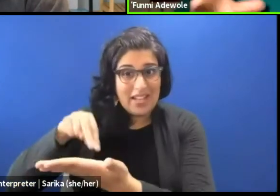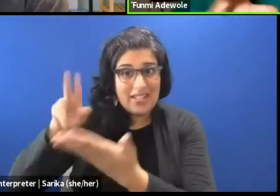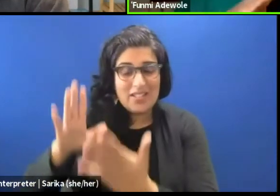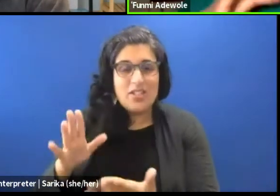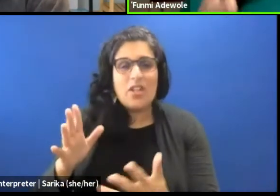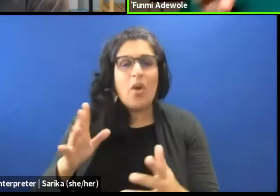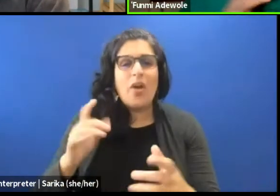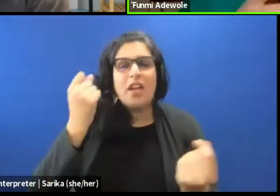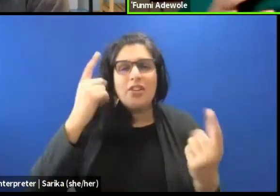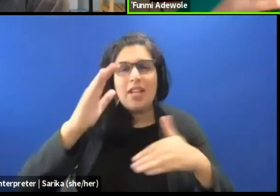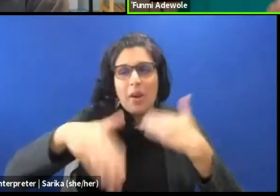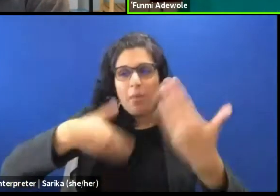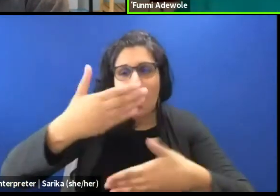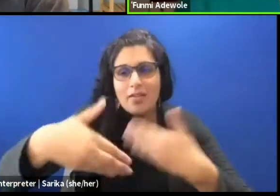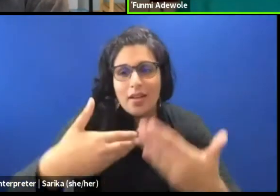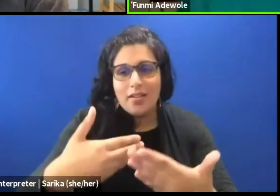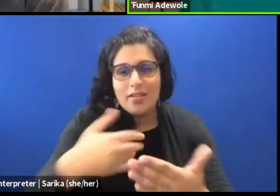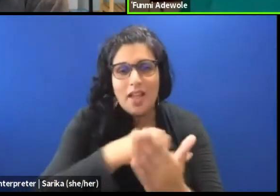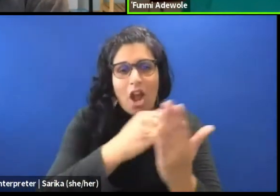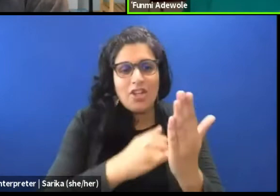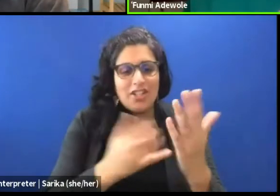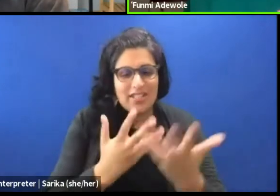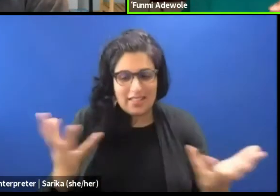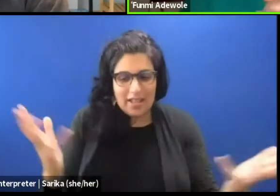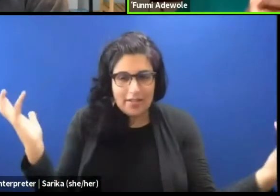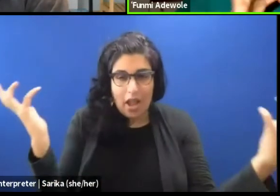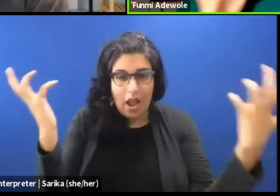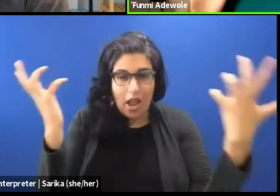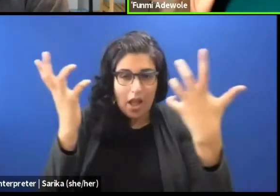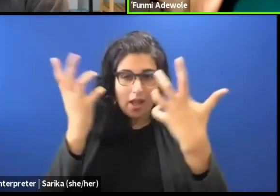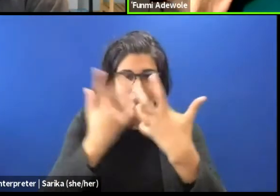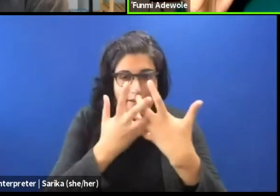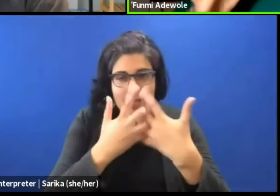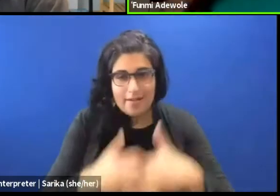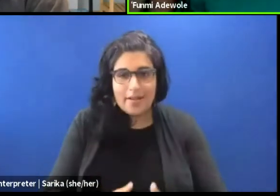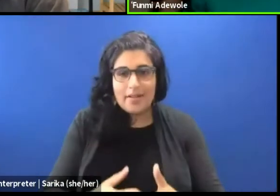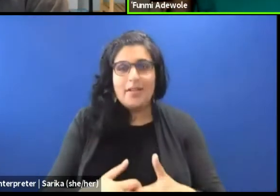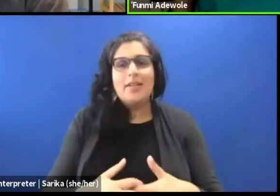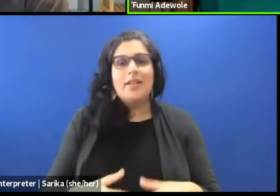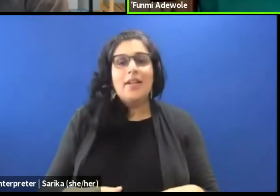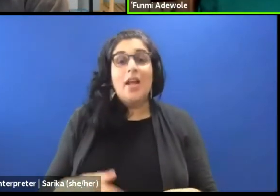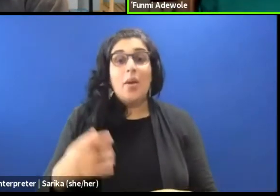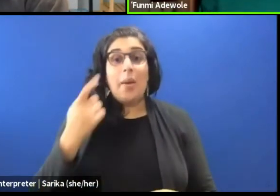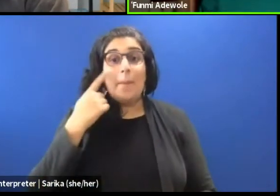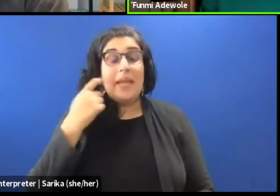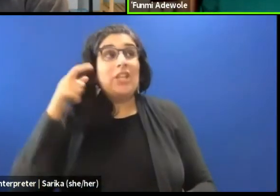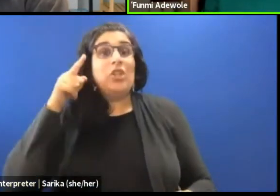and how artistic things come together enough to because you are on the outside,